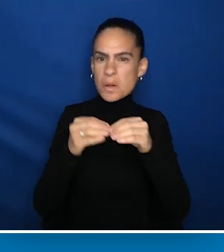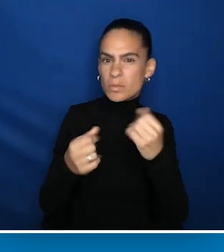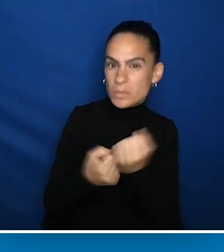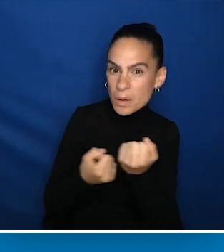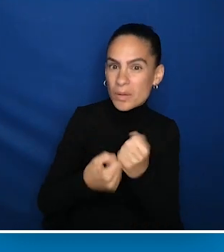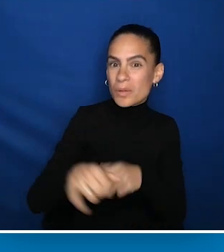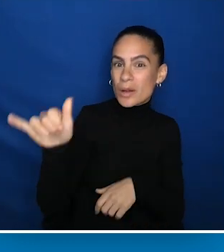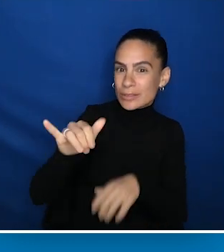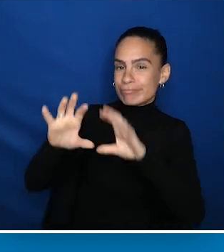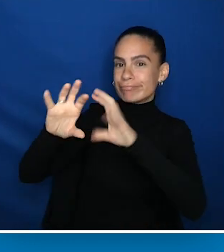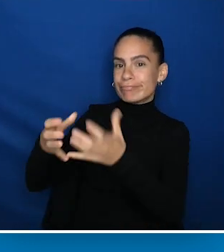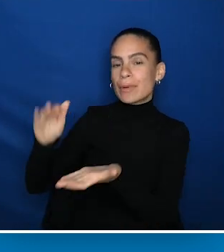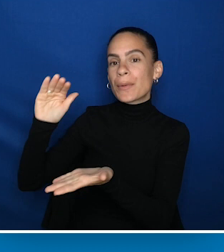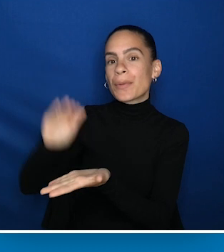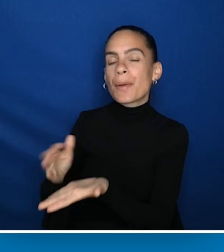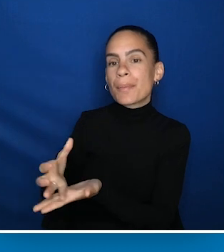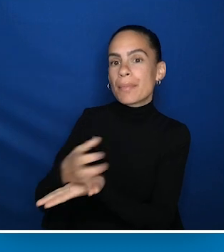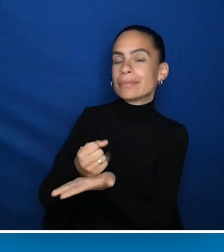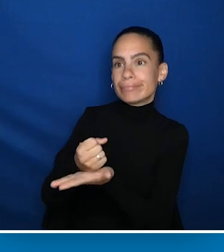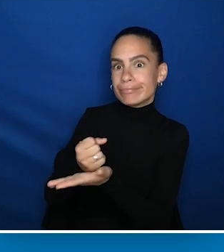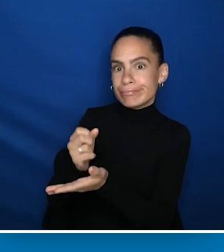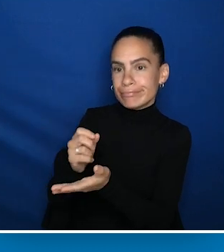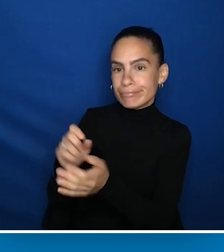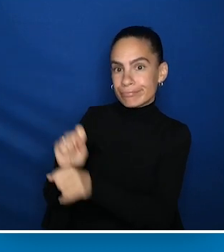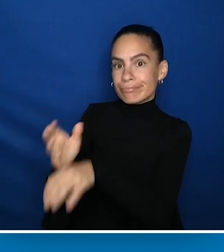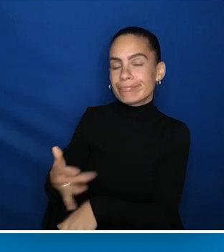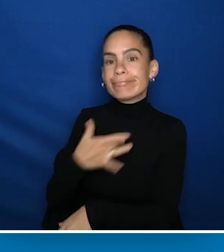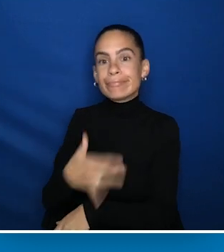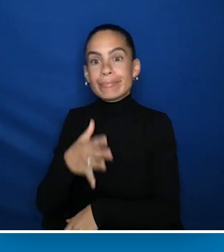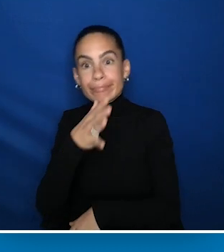and the generally low wage workers, typically women of color